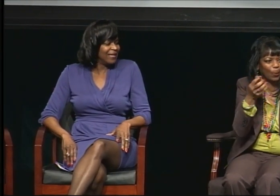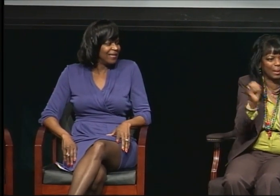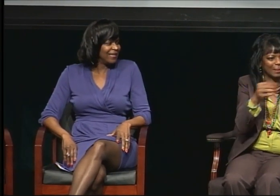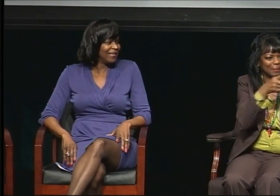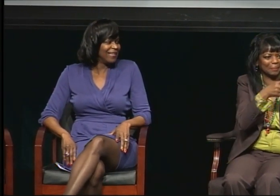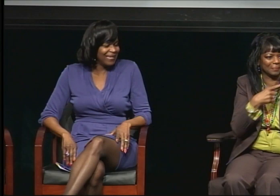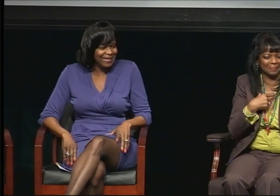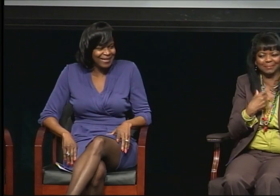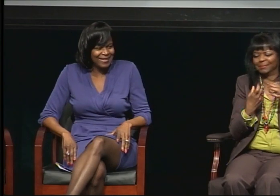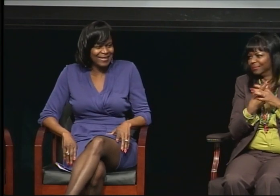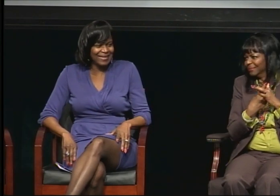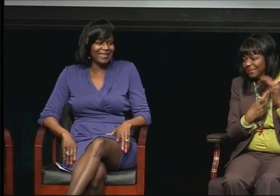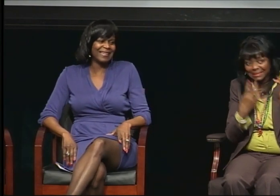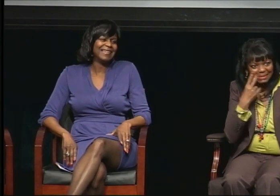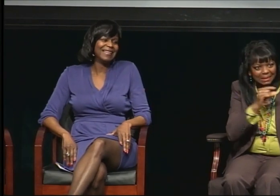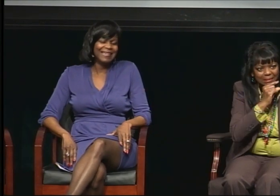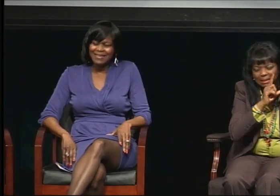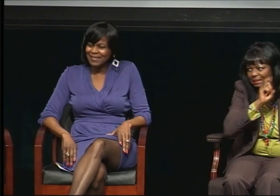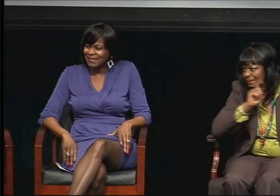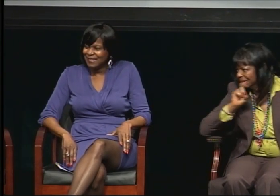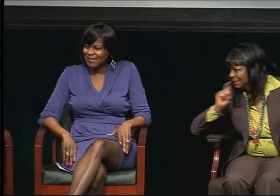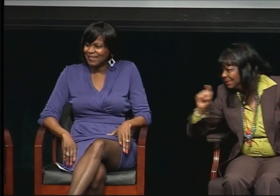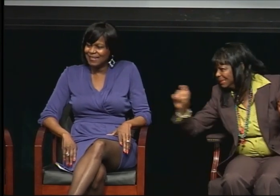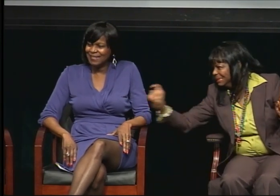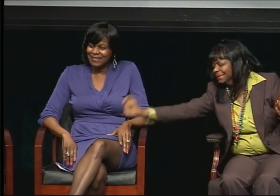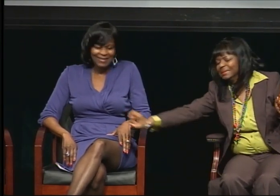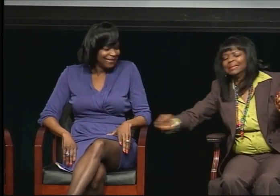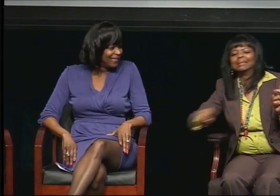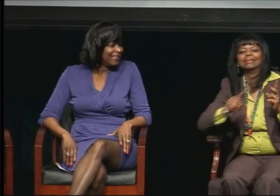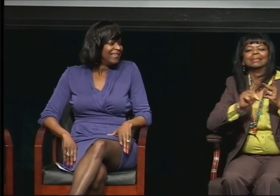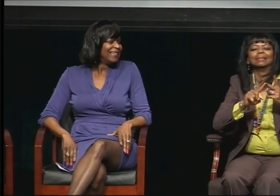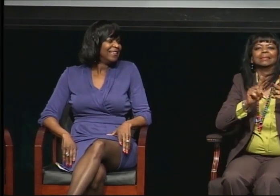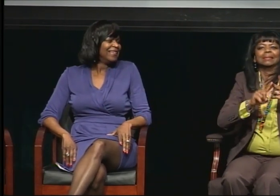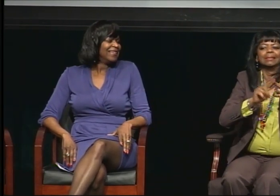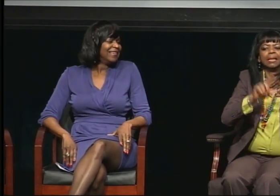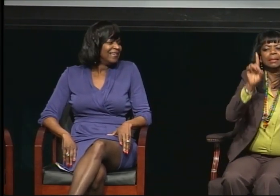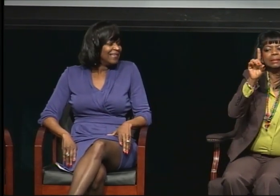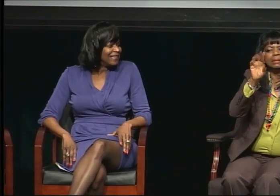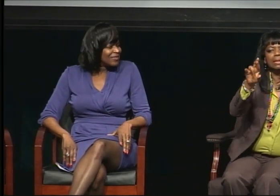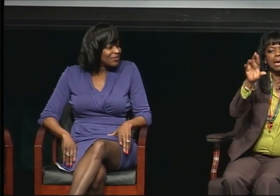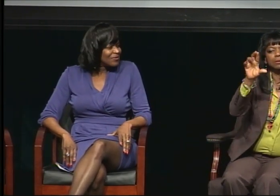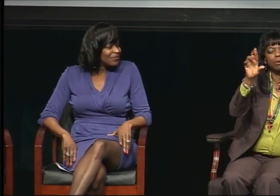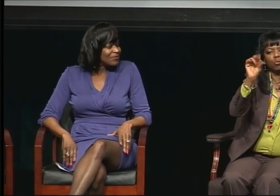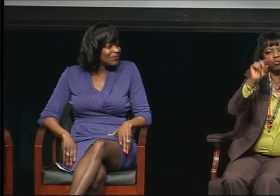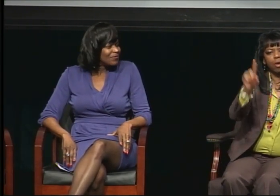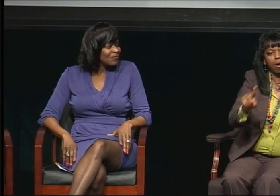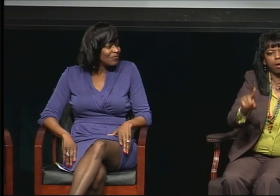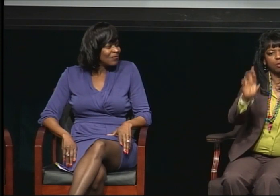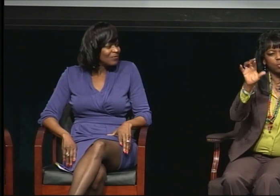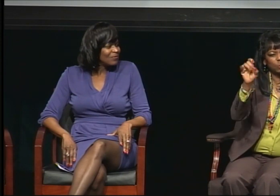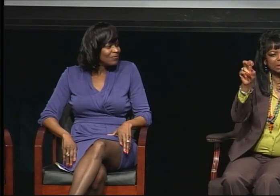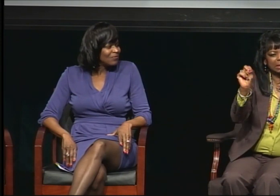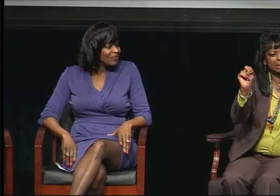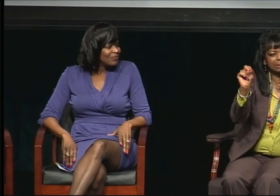But you know, Dr. Rosen is another person who has been a wonderful mentor to me.